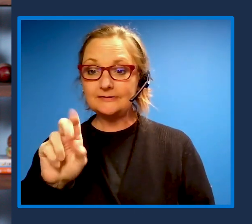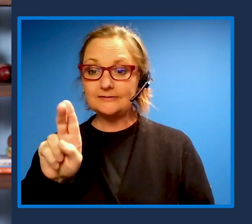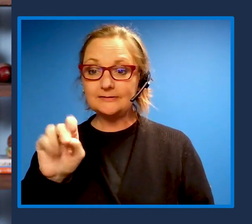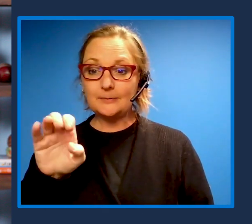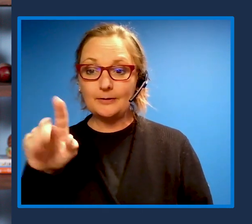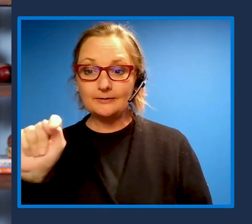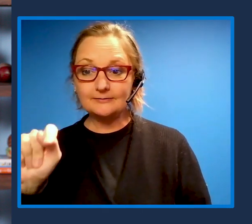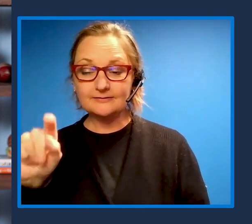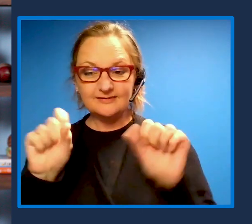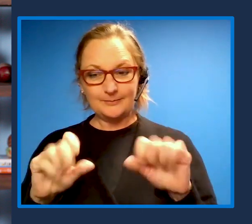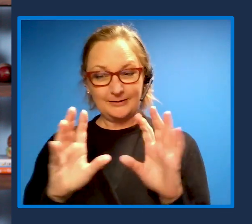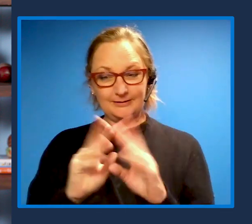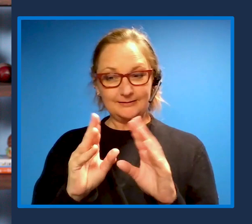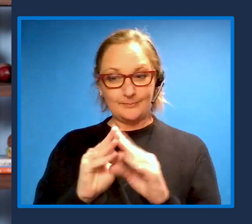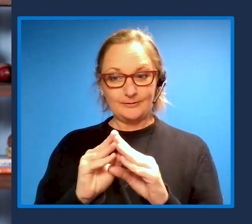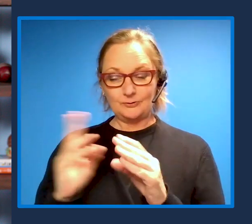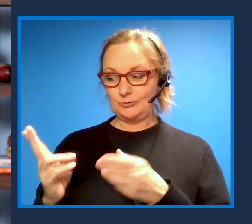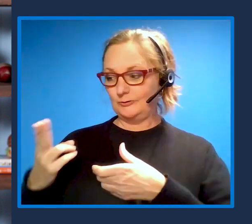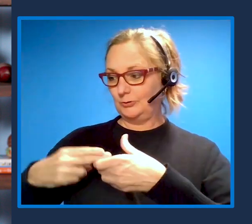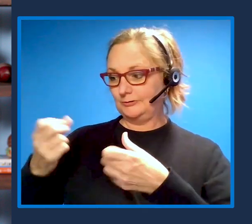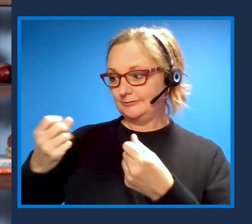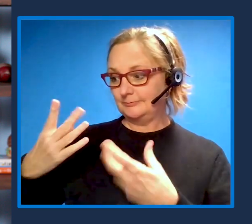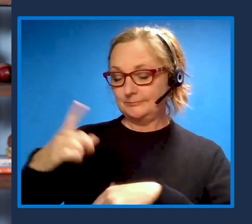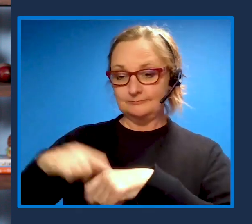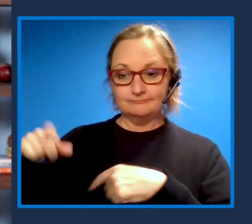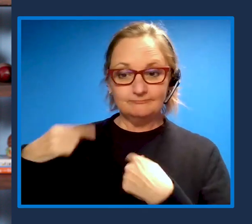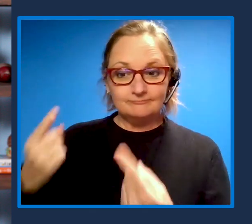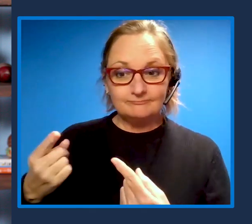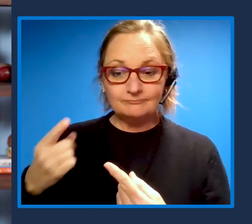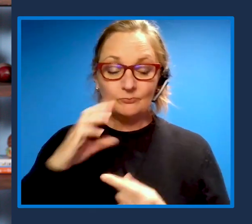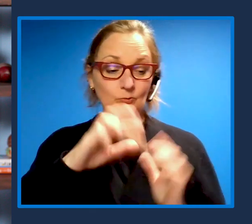with us many times over the years whether it was in your role as executive sponsor